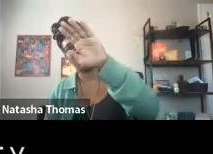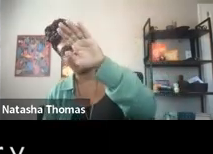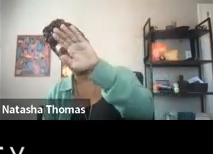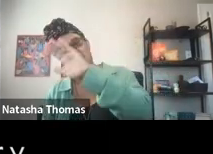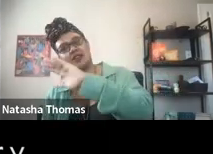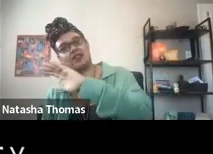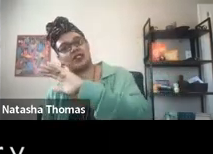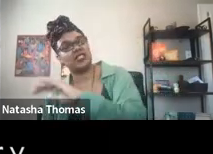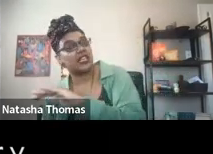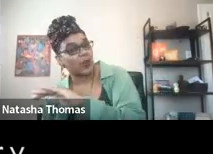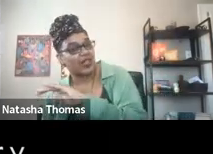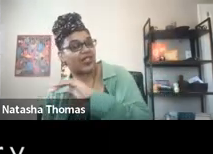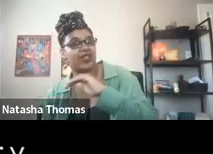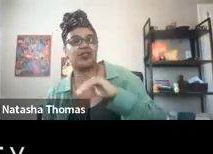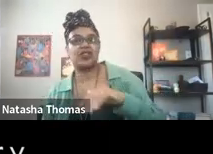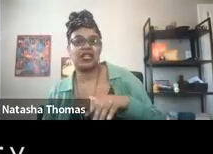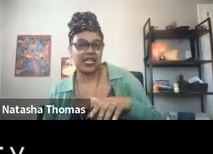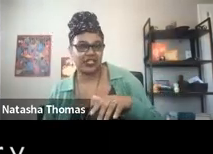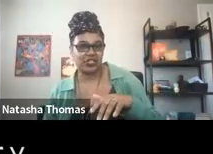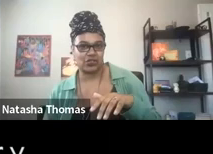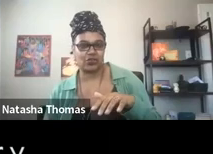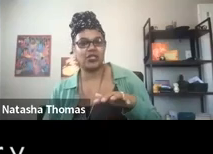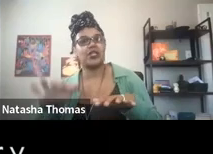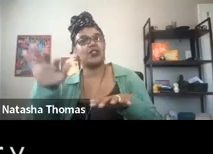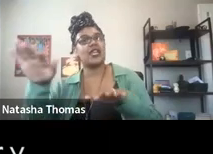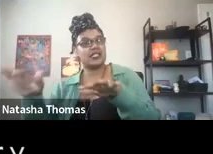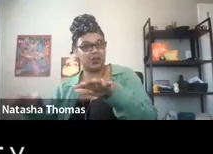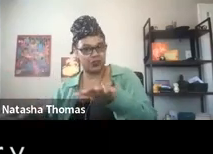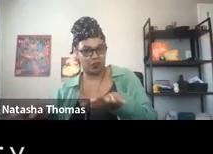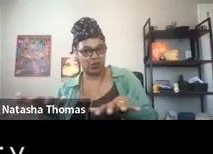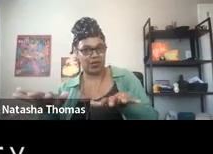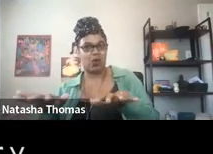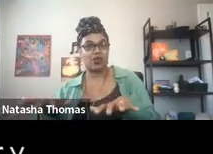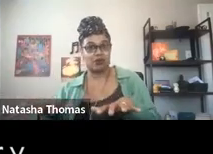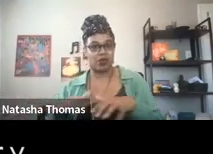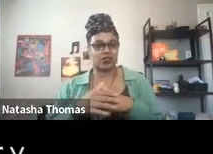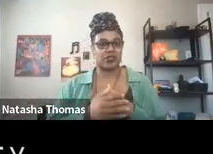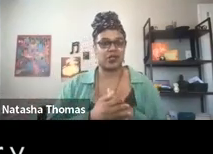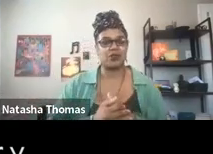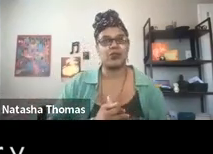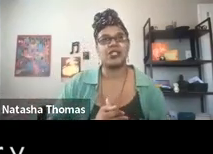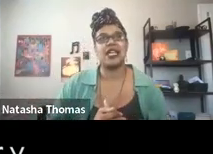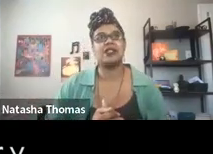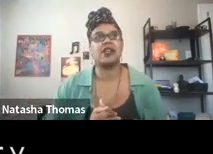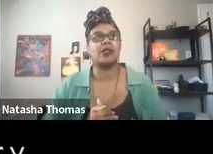diverging, sitting with, feeling into. You get some of those more emotive words towards the end there.